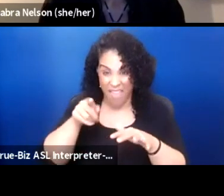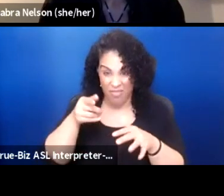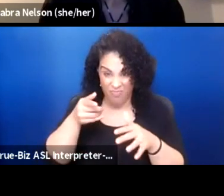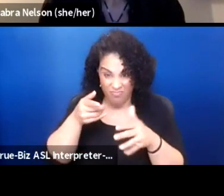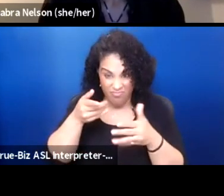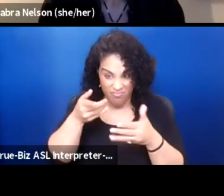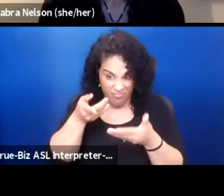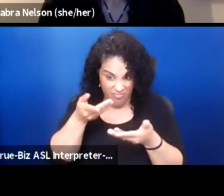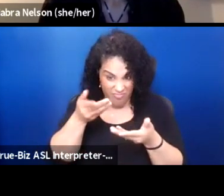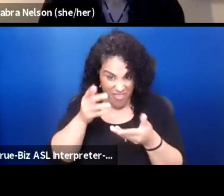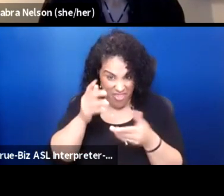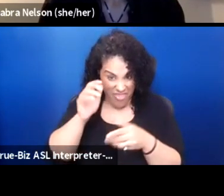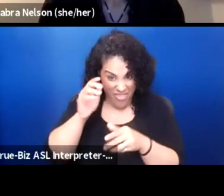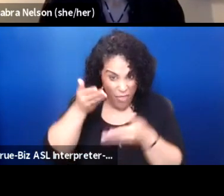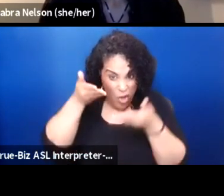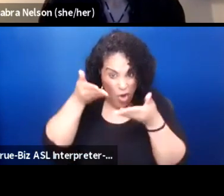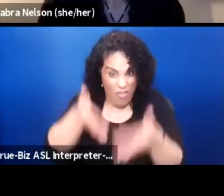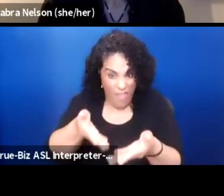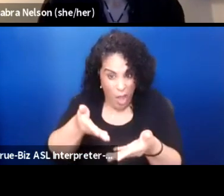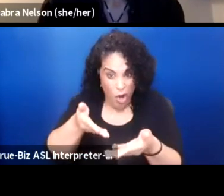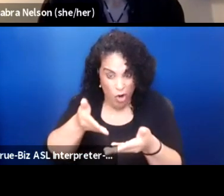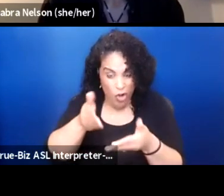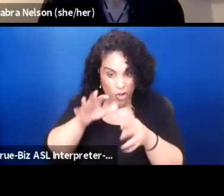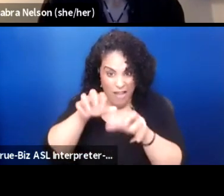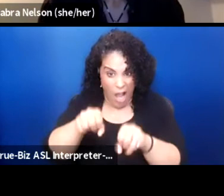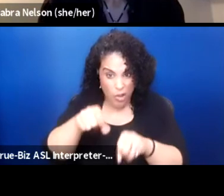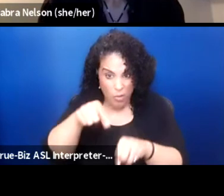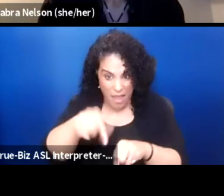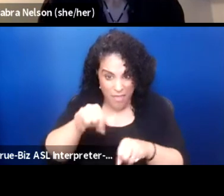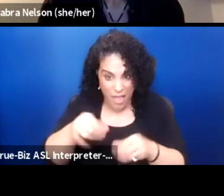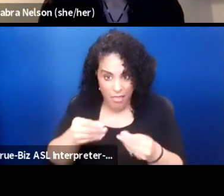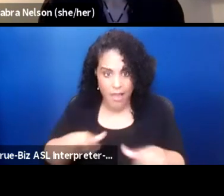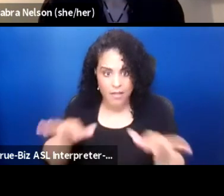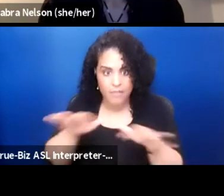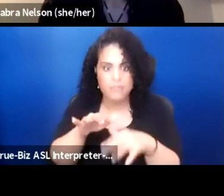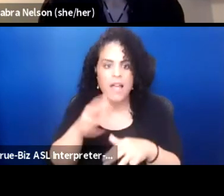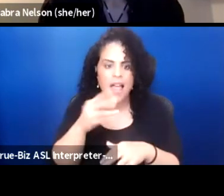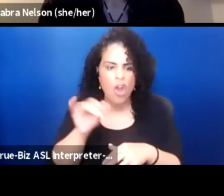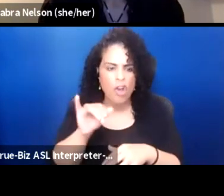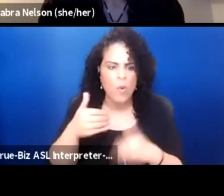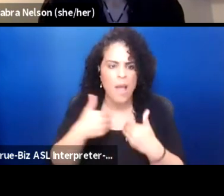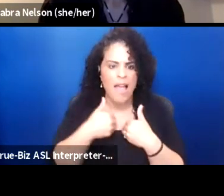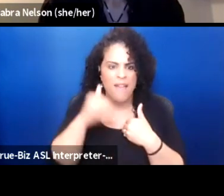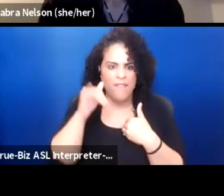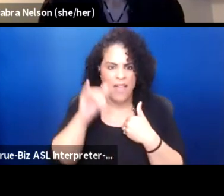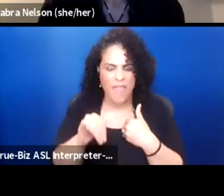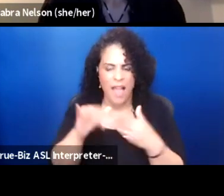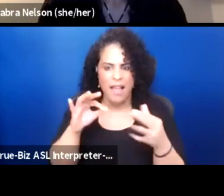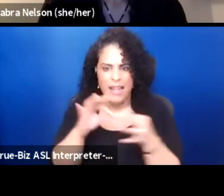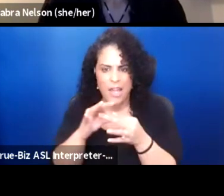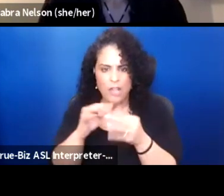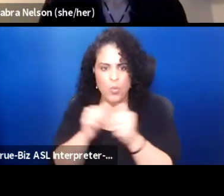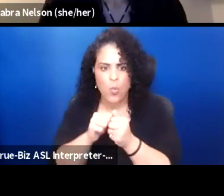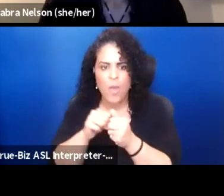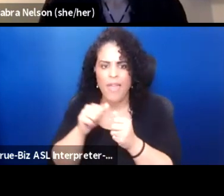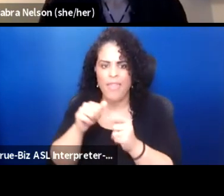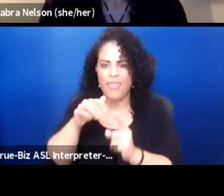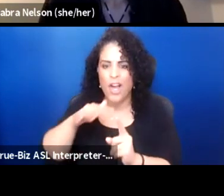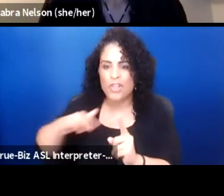as well as having some sort of connection with the surrounding tribe that's there.